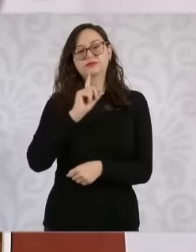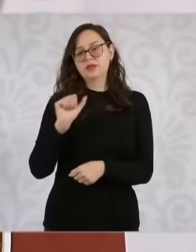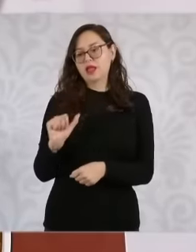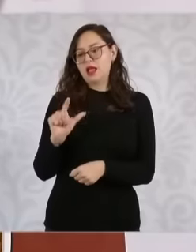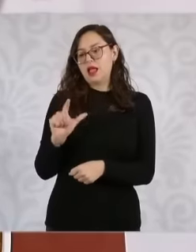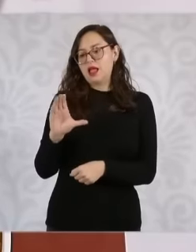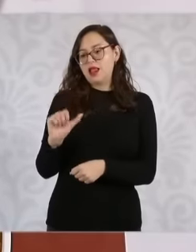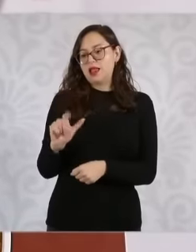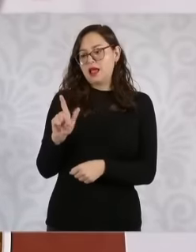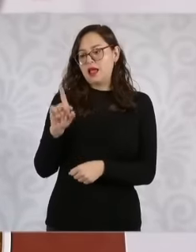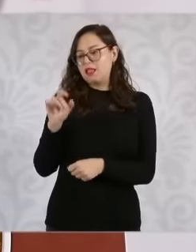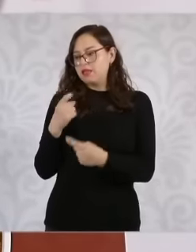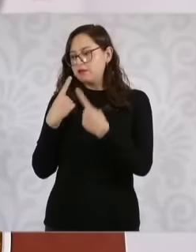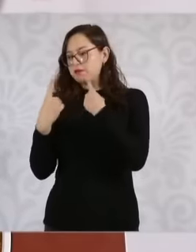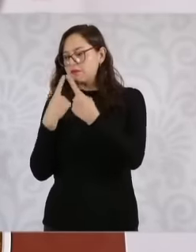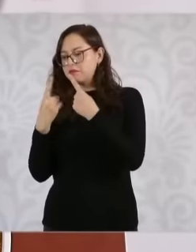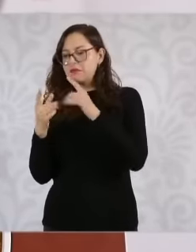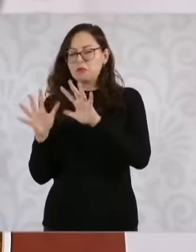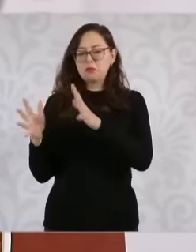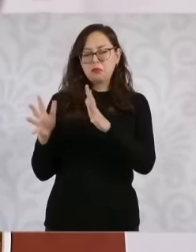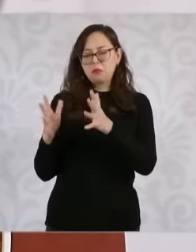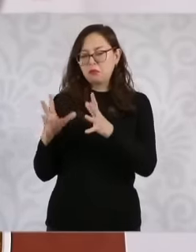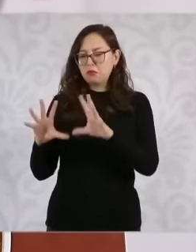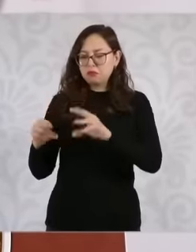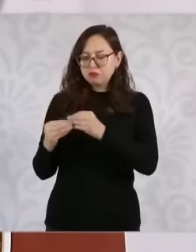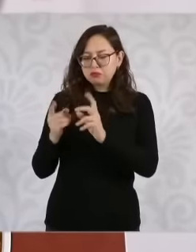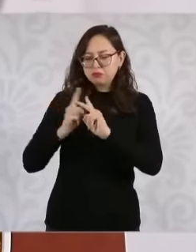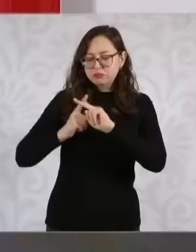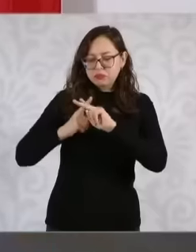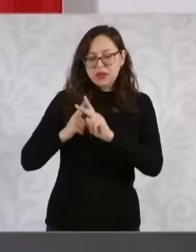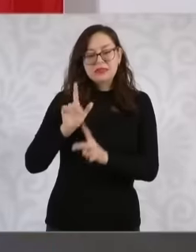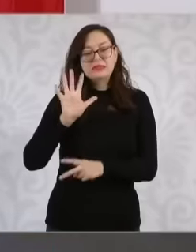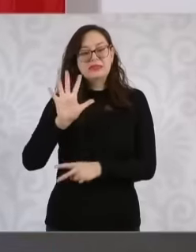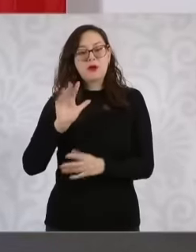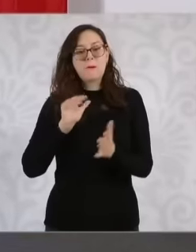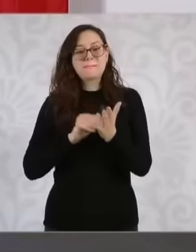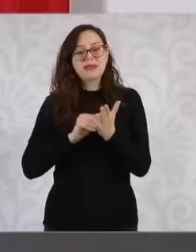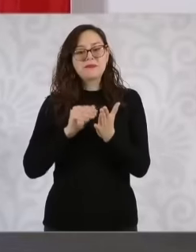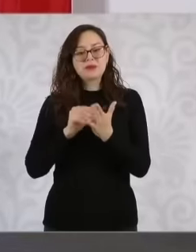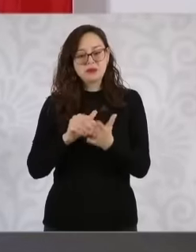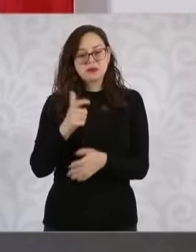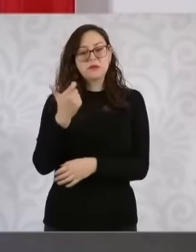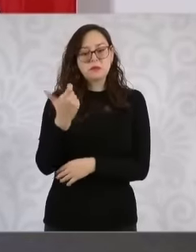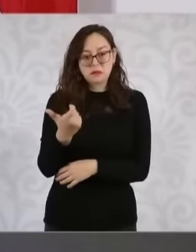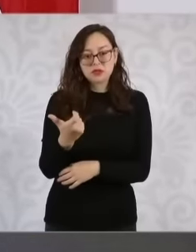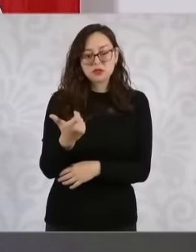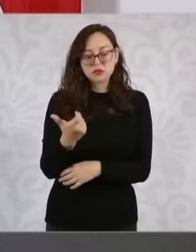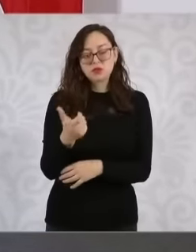publicly about around 5,000 million pesos out there, more or less, they have to define, for